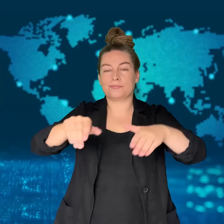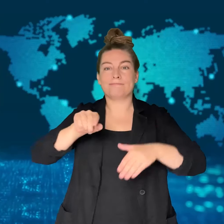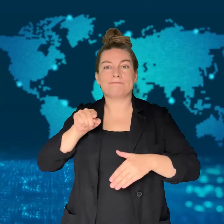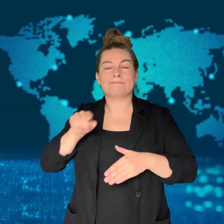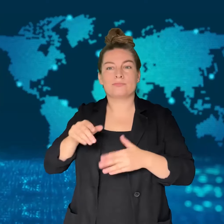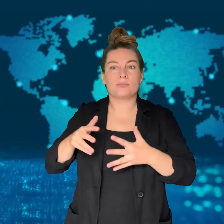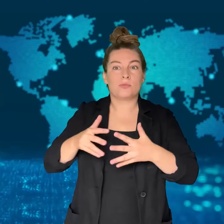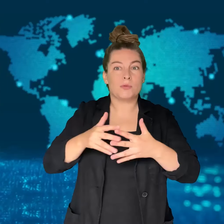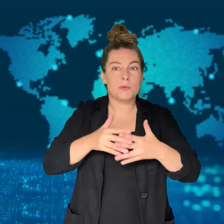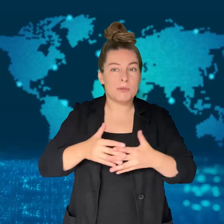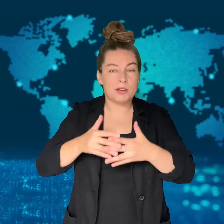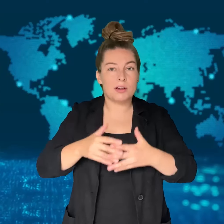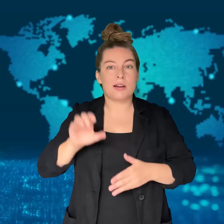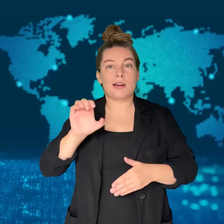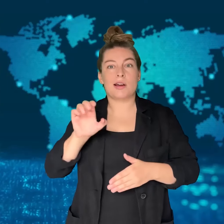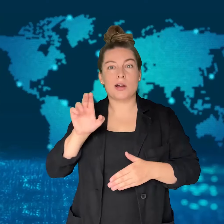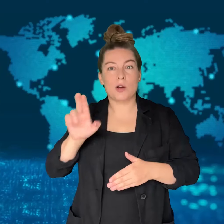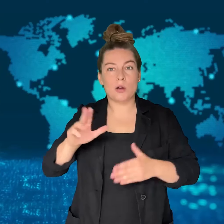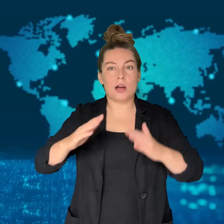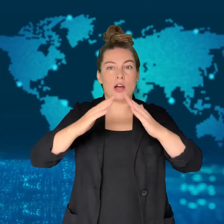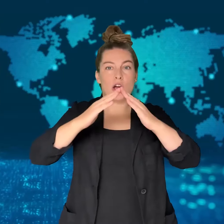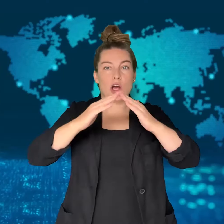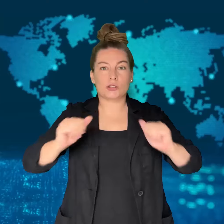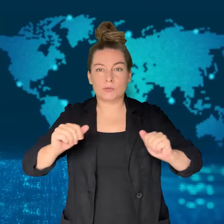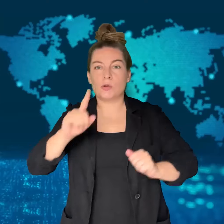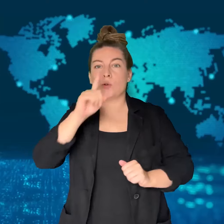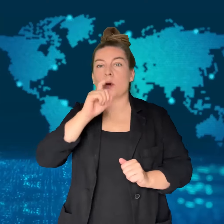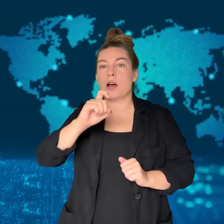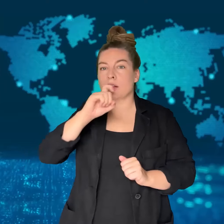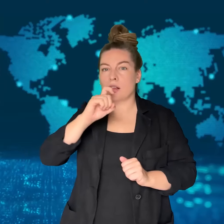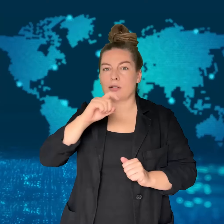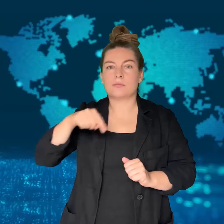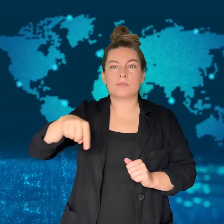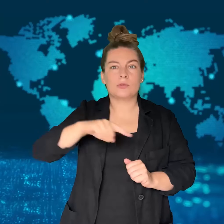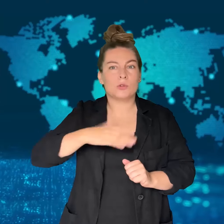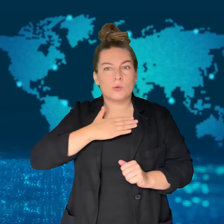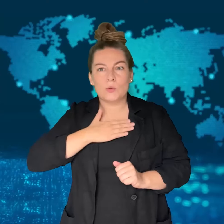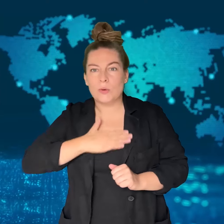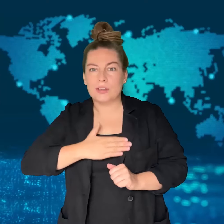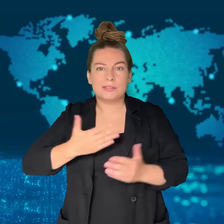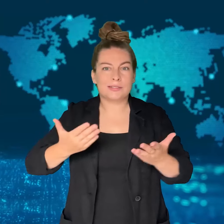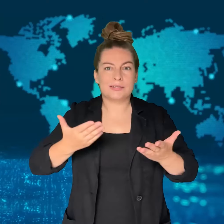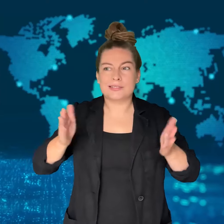it was now a "dangerous combat zone".